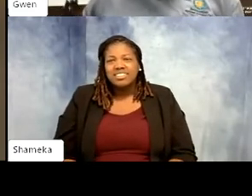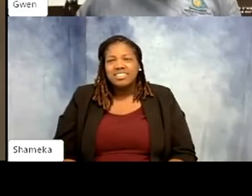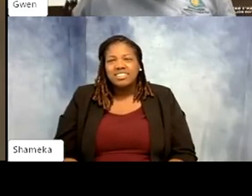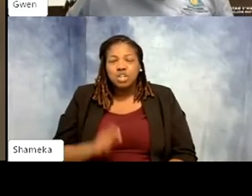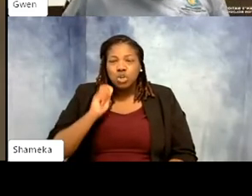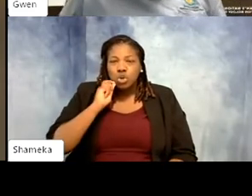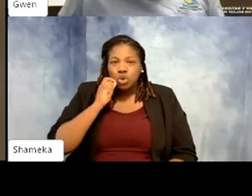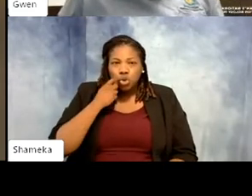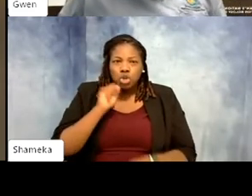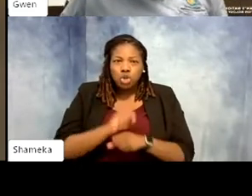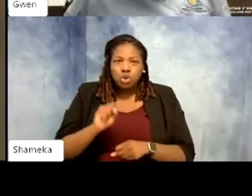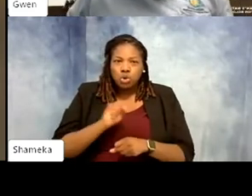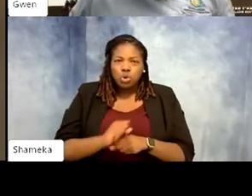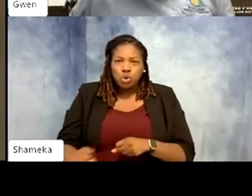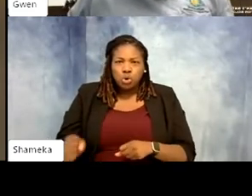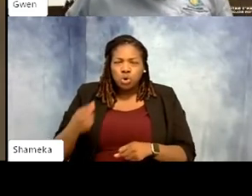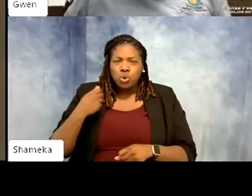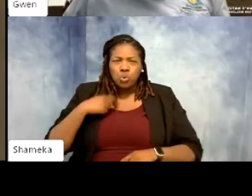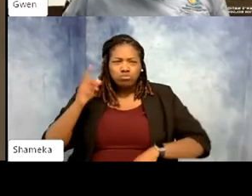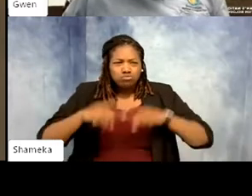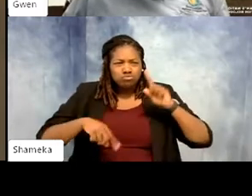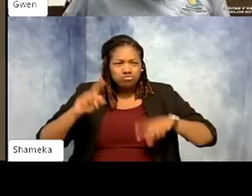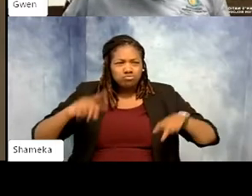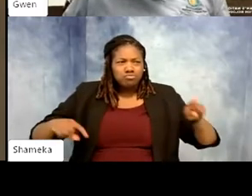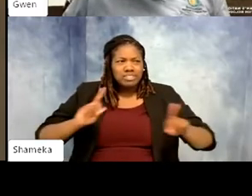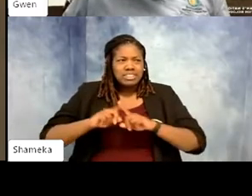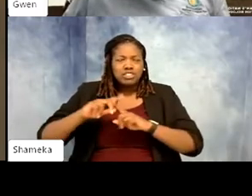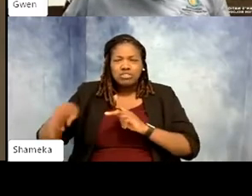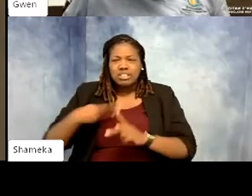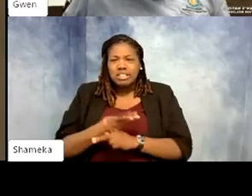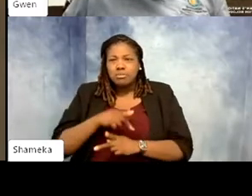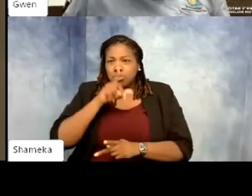work with such a vast array of different species of birds and like they all have these different